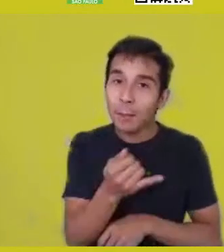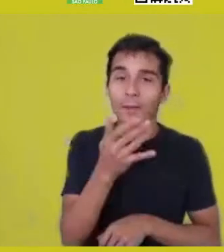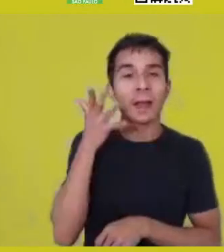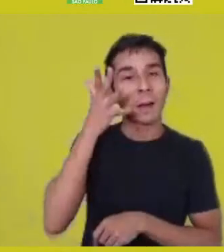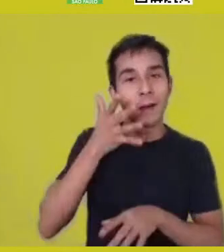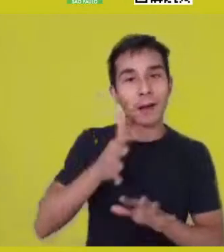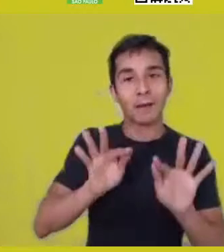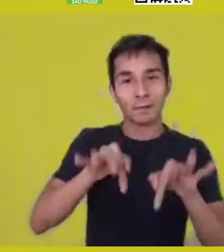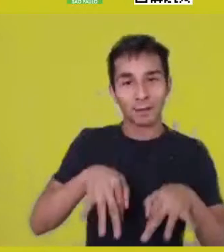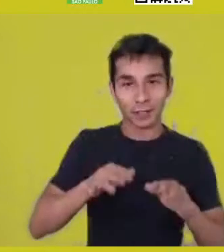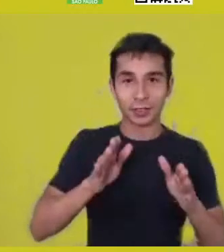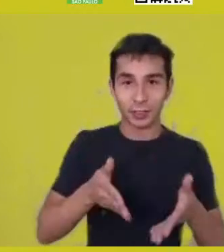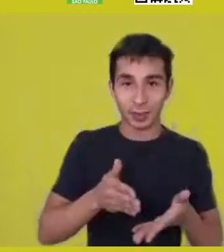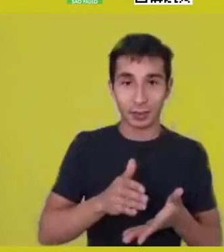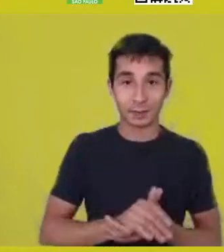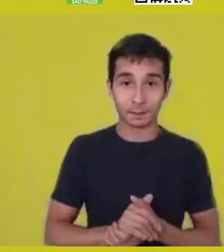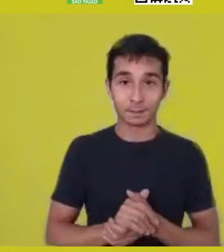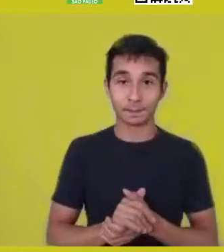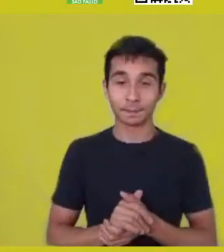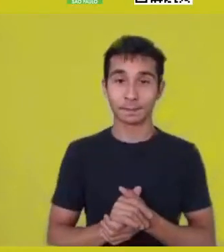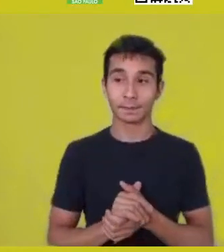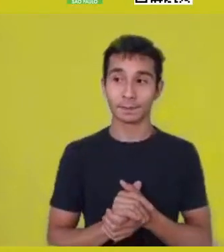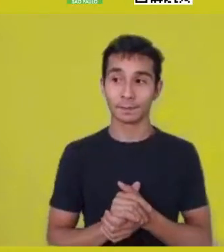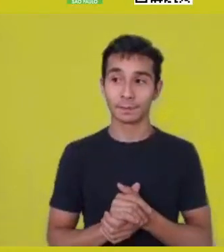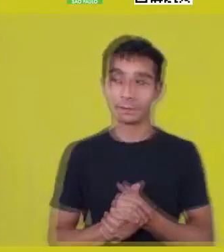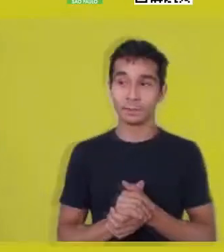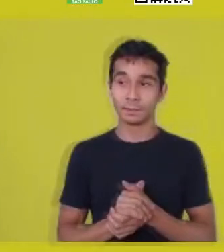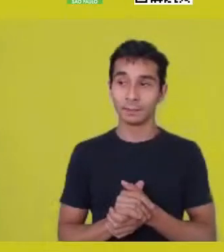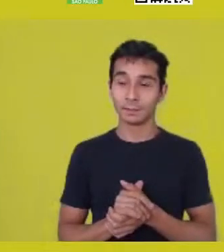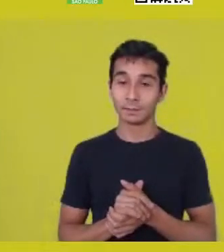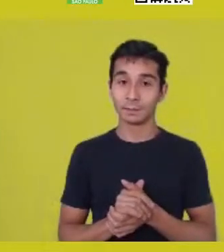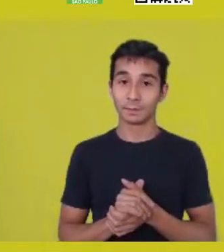It’s a question that connects somehow